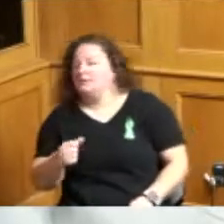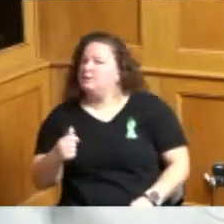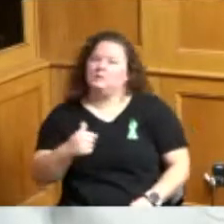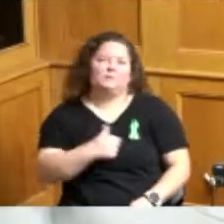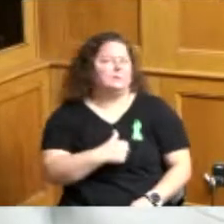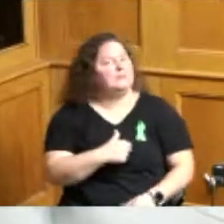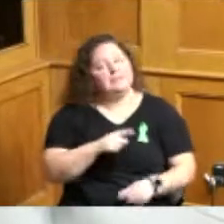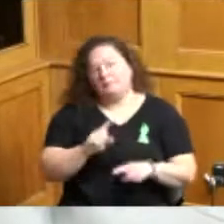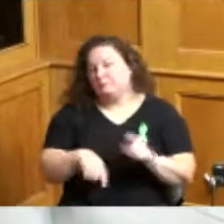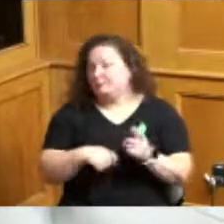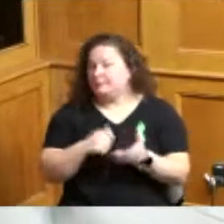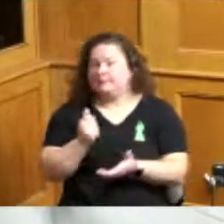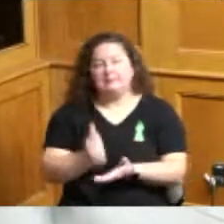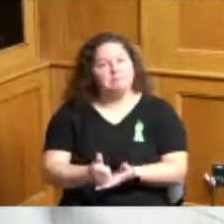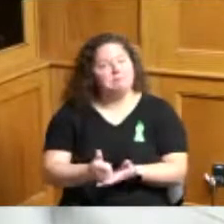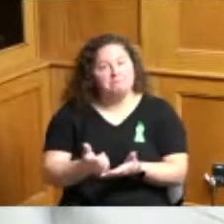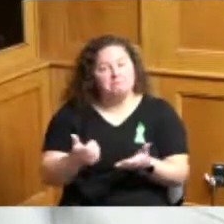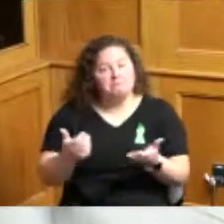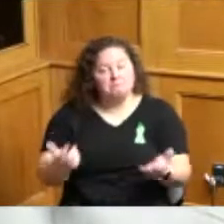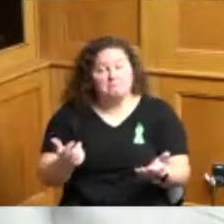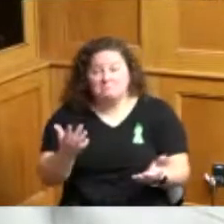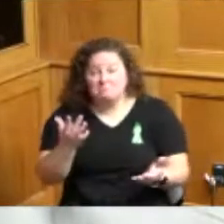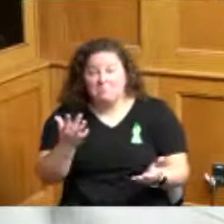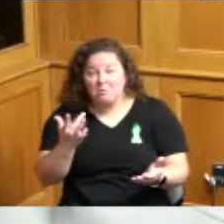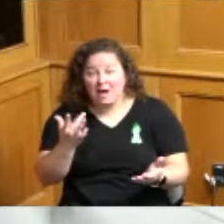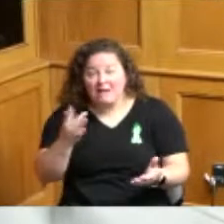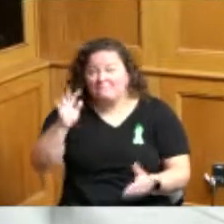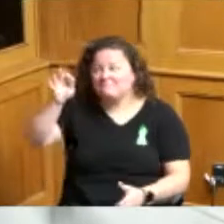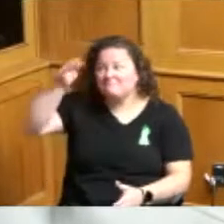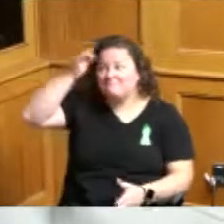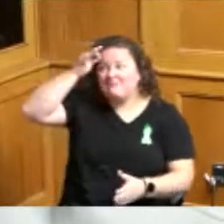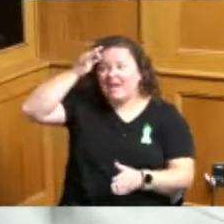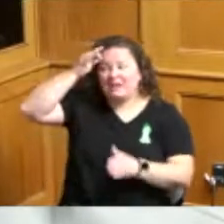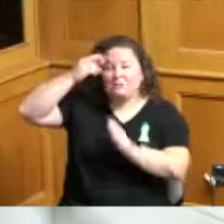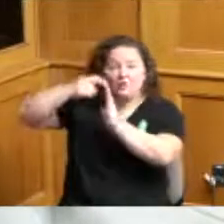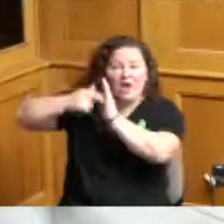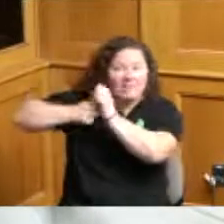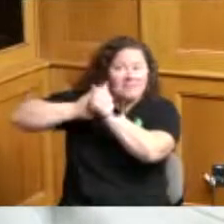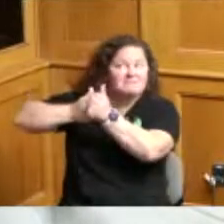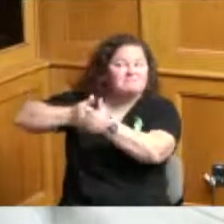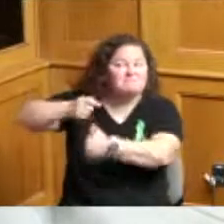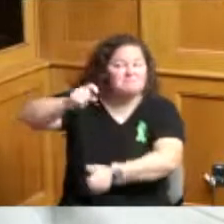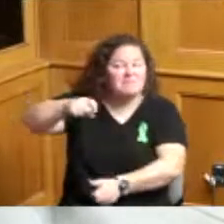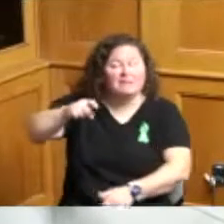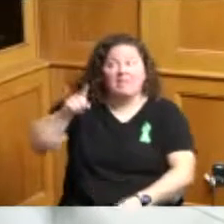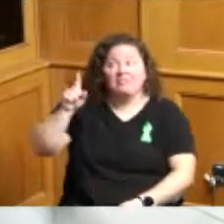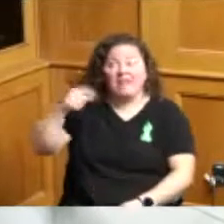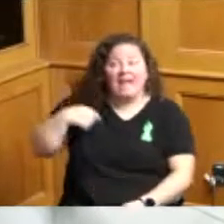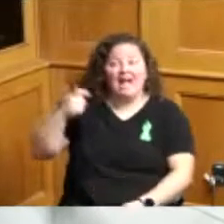because of the federal guidelines saying that you know they had a social security check that did not